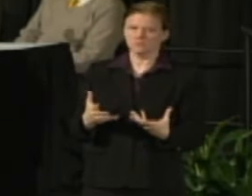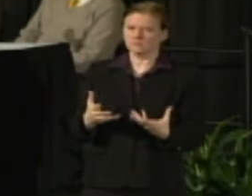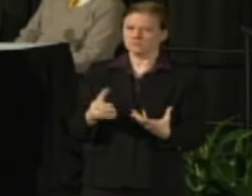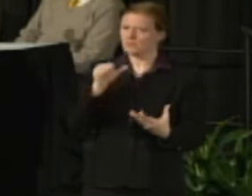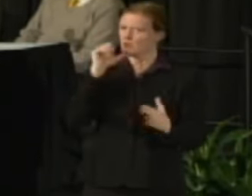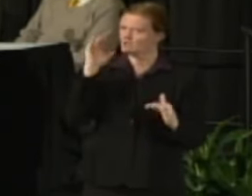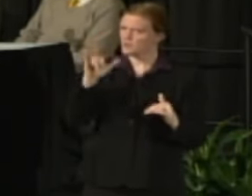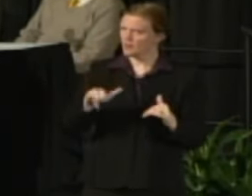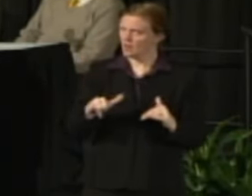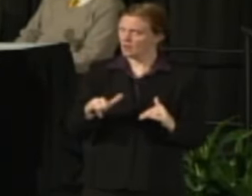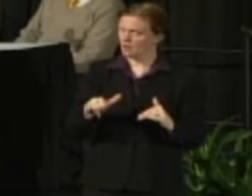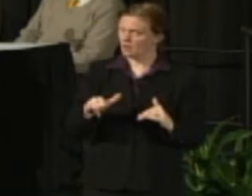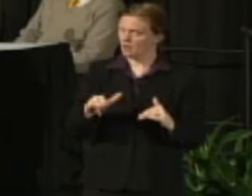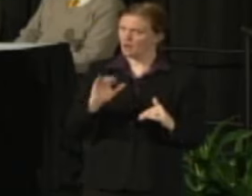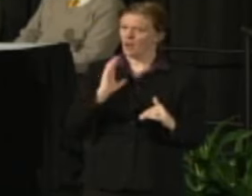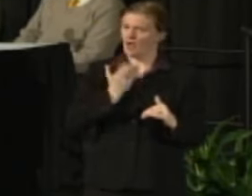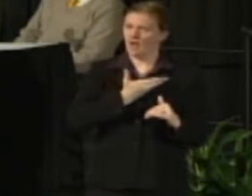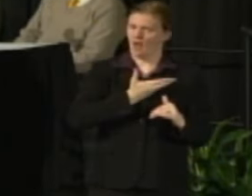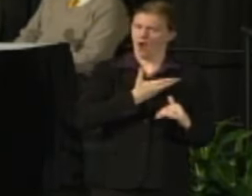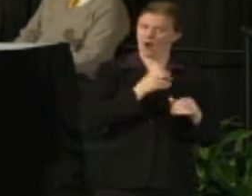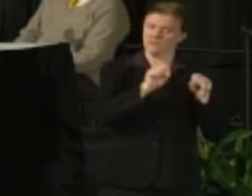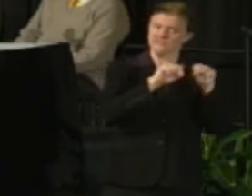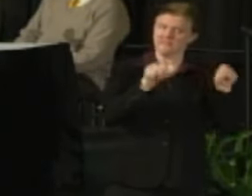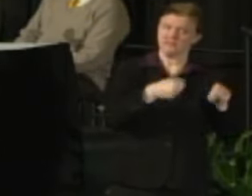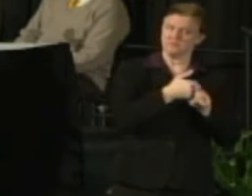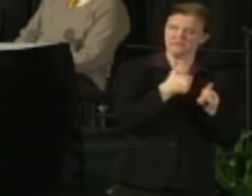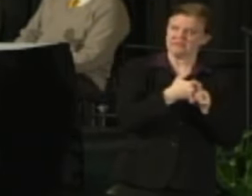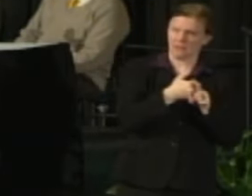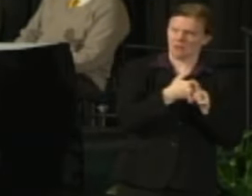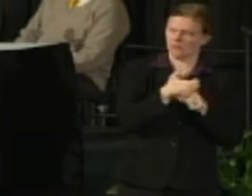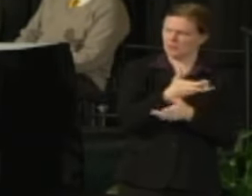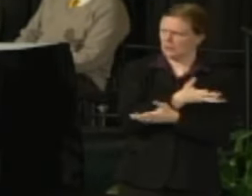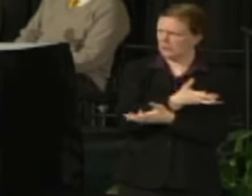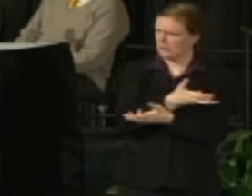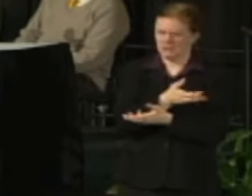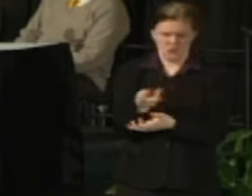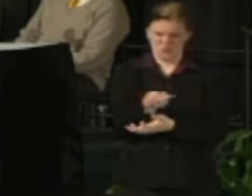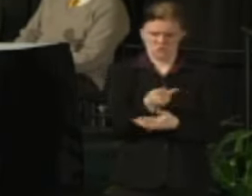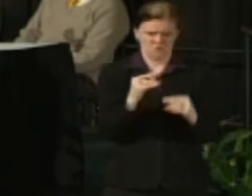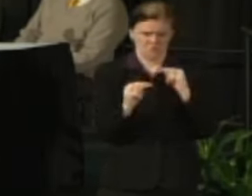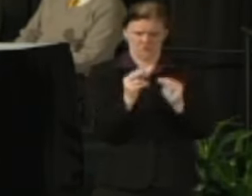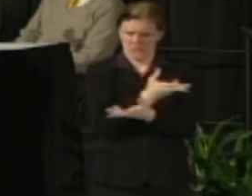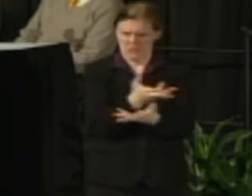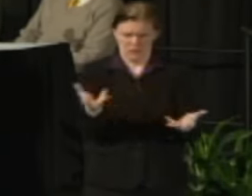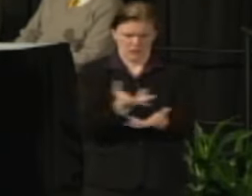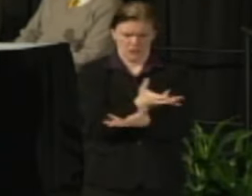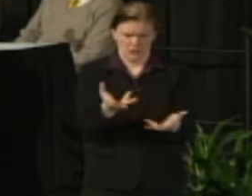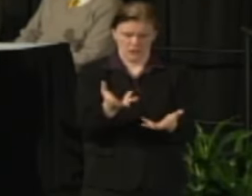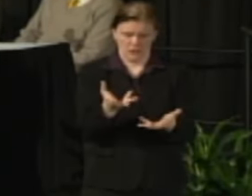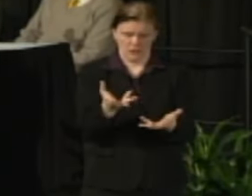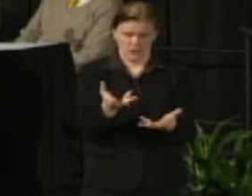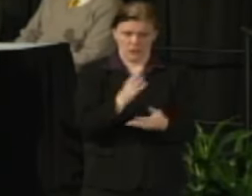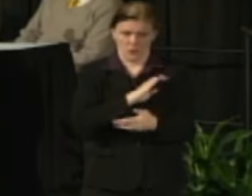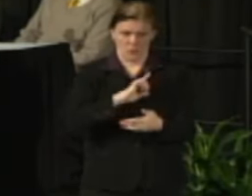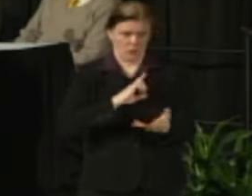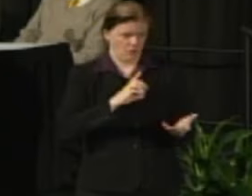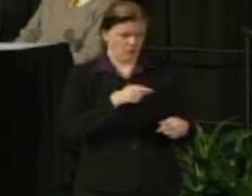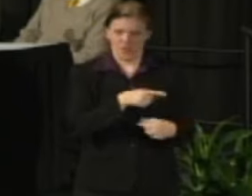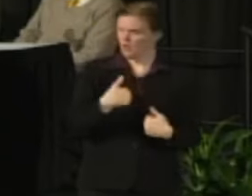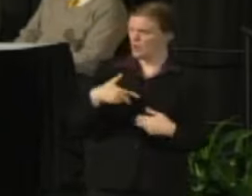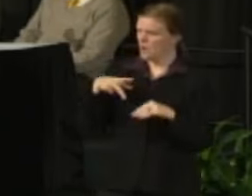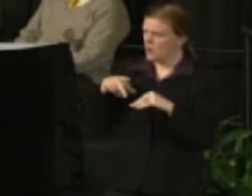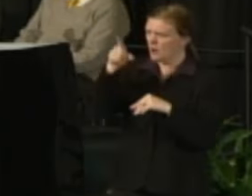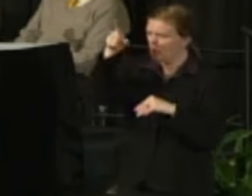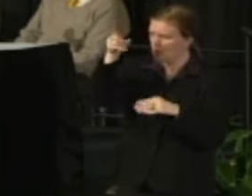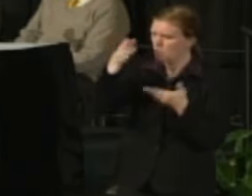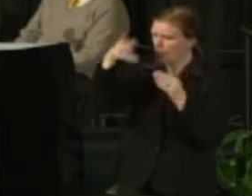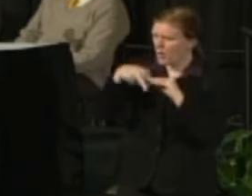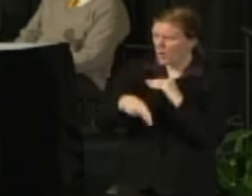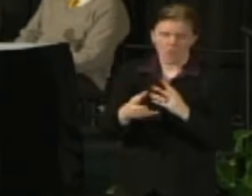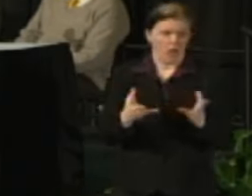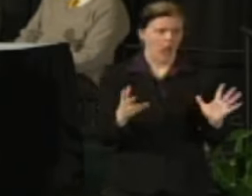and System Administration have been negotiating in the best faith that they can given the nature